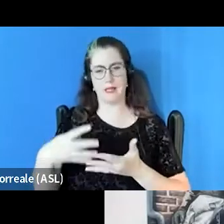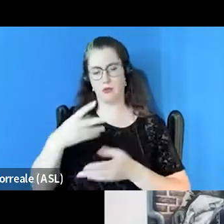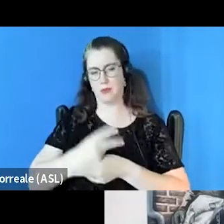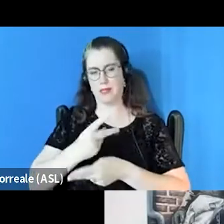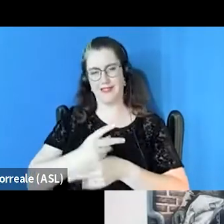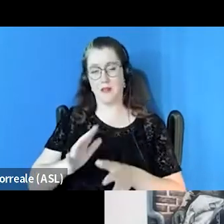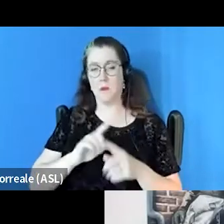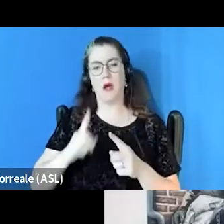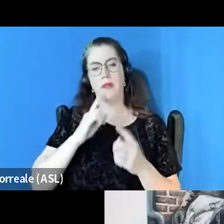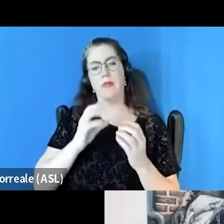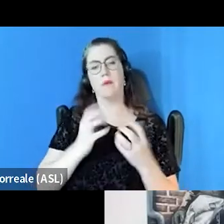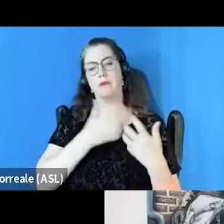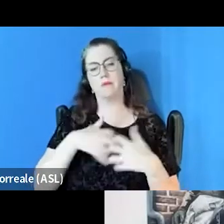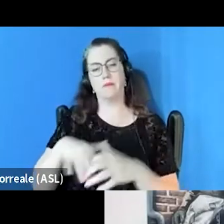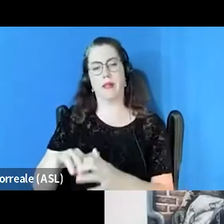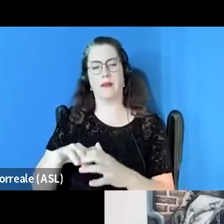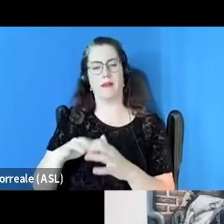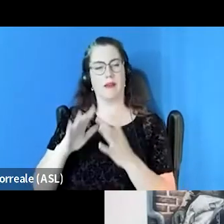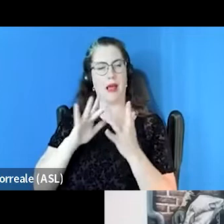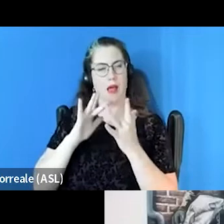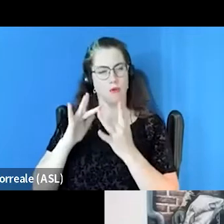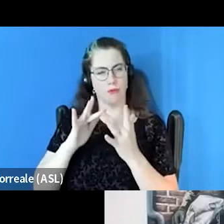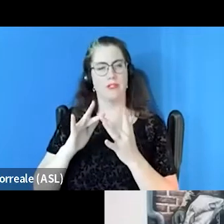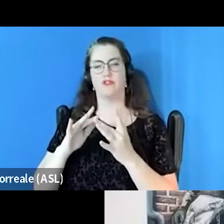street outreach and office based treatment and community